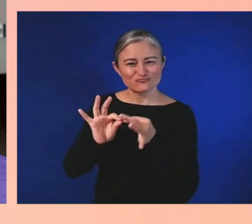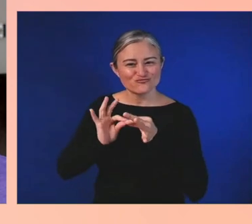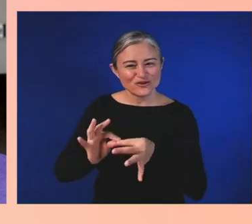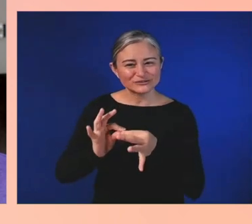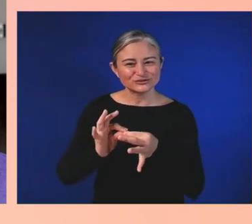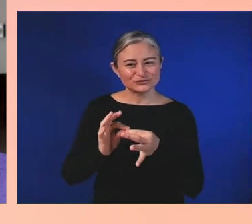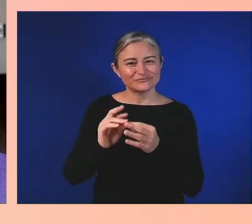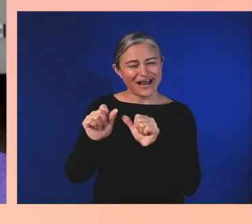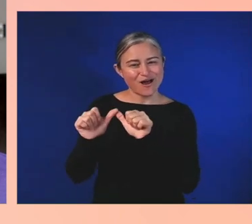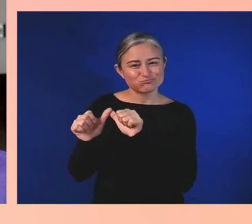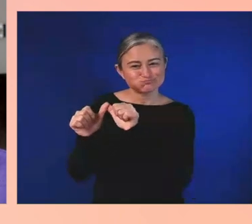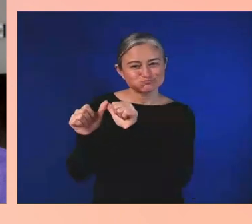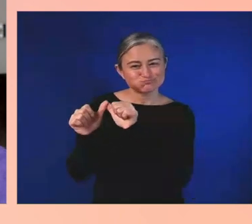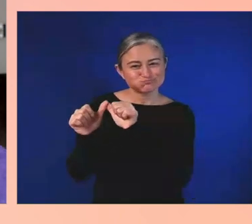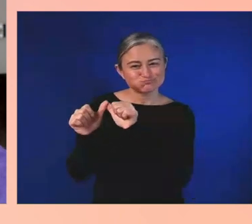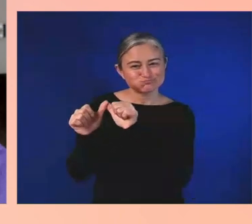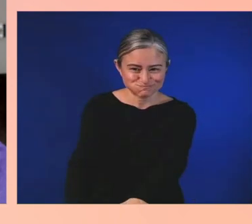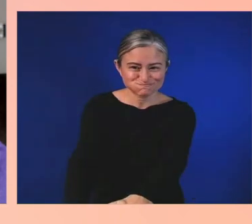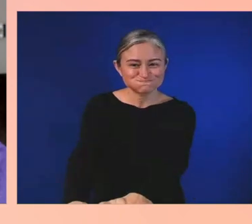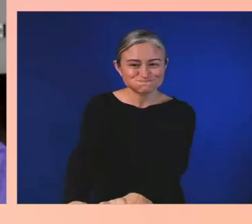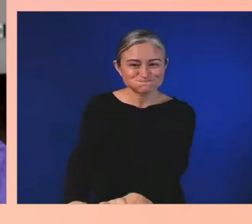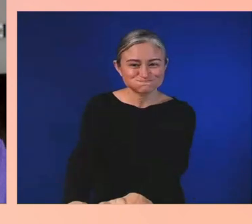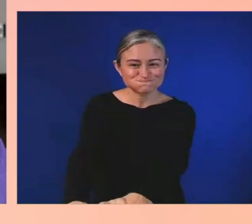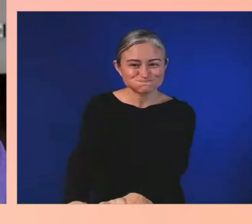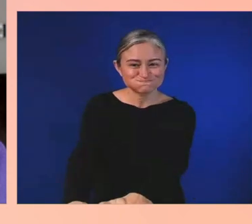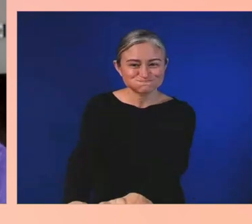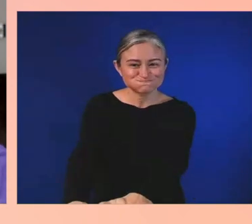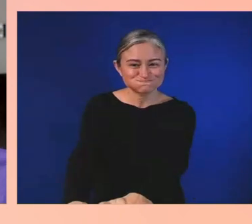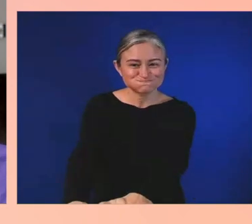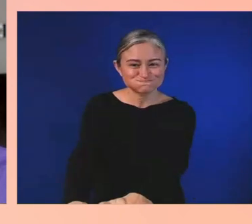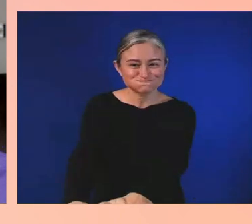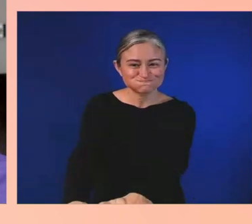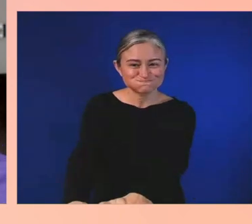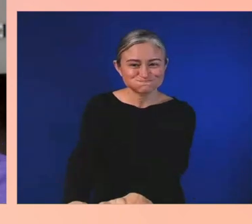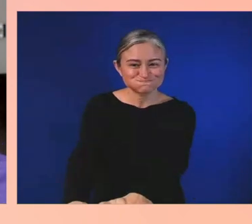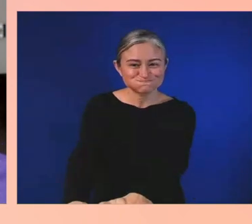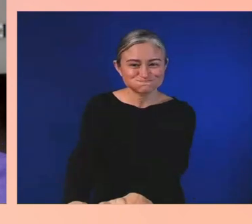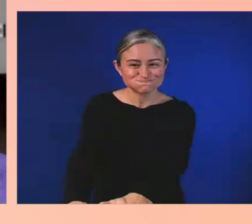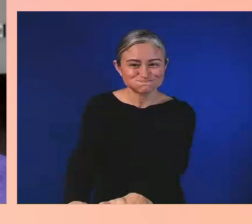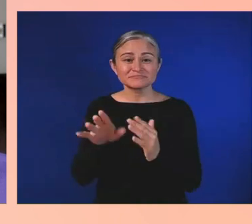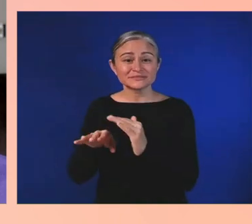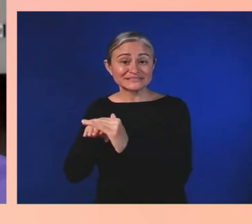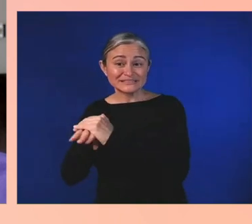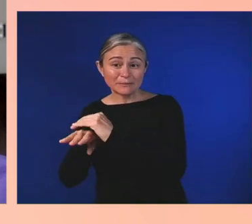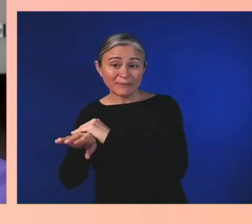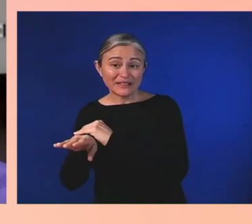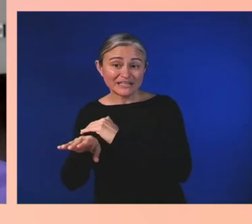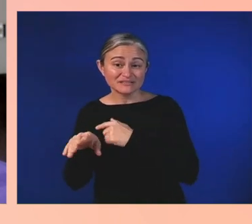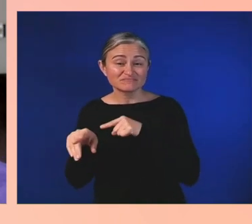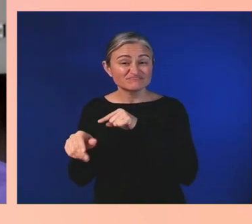It ensures that accessibility is always going to be something that we talk about.